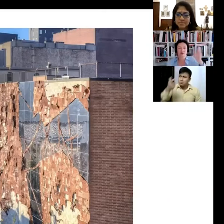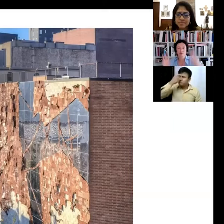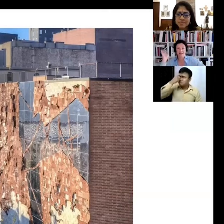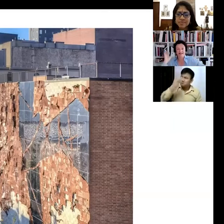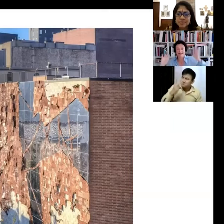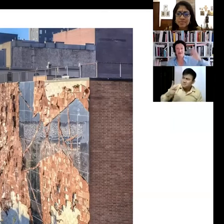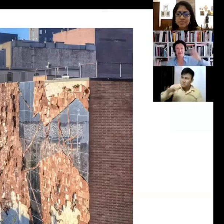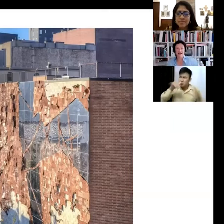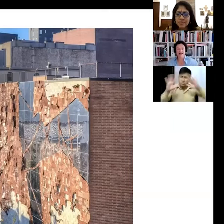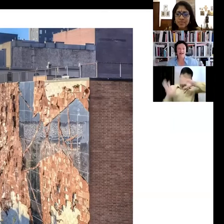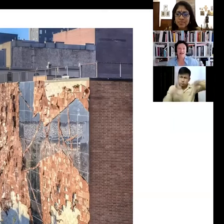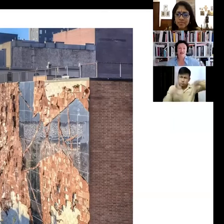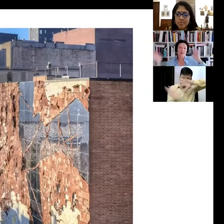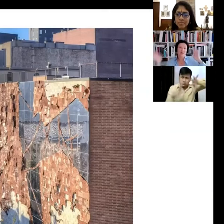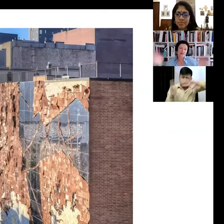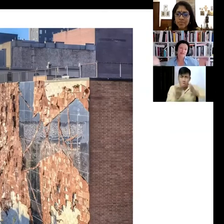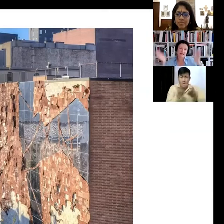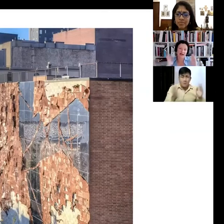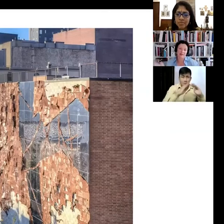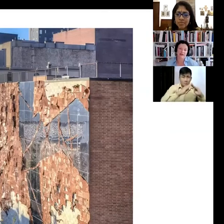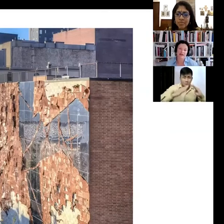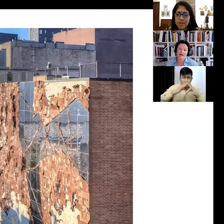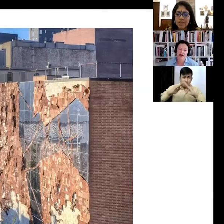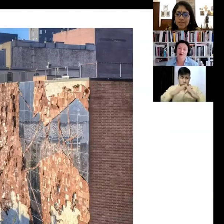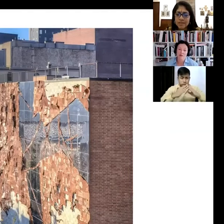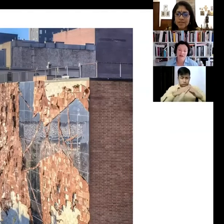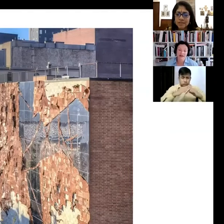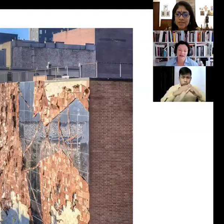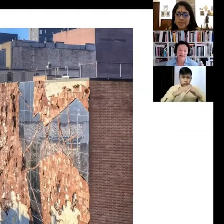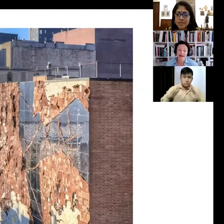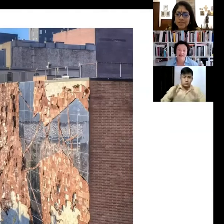new buildings next to the High Line. The winds that come in are completely intense